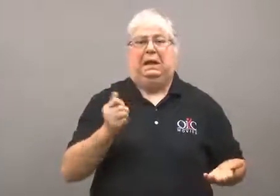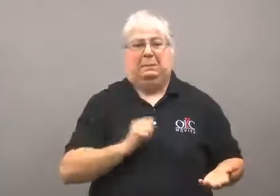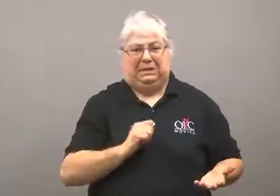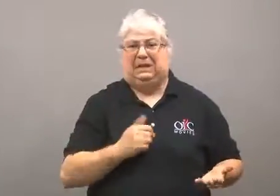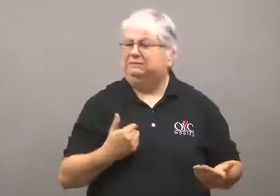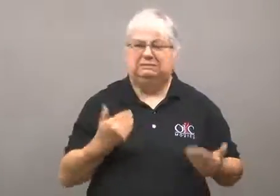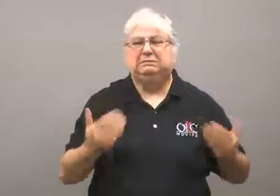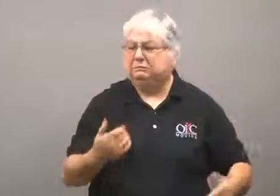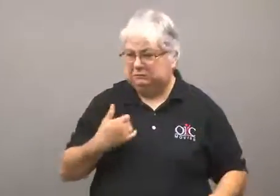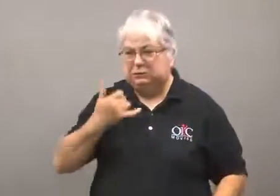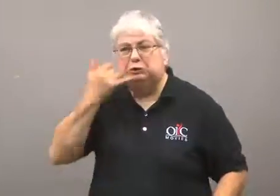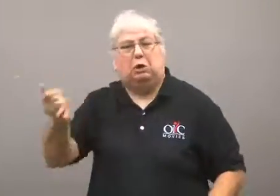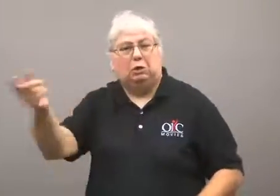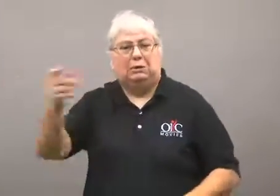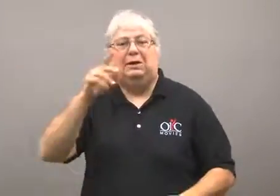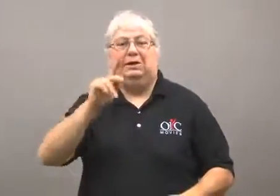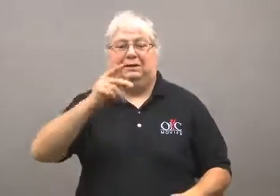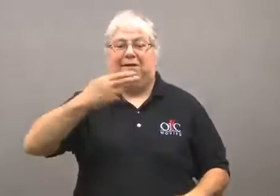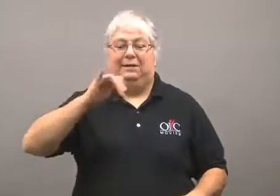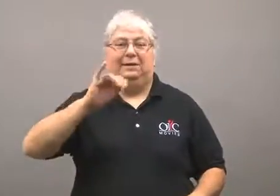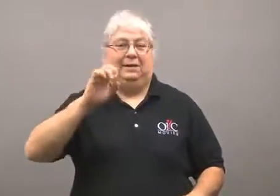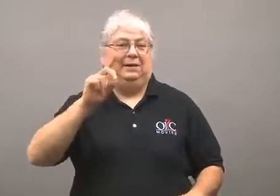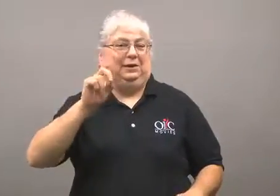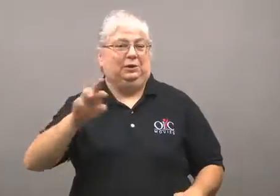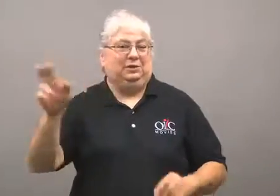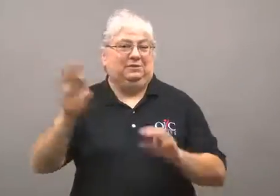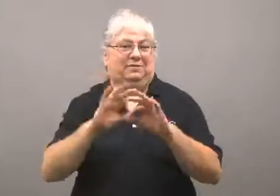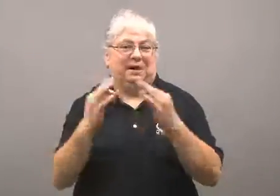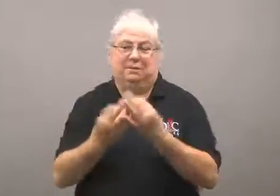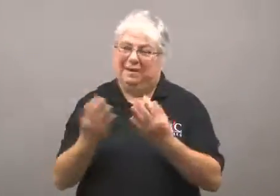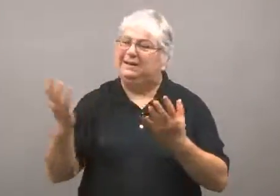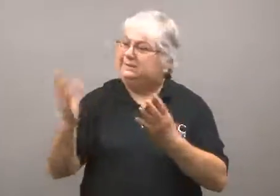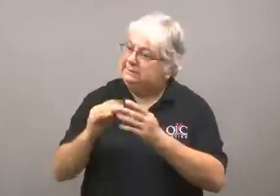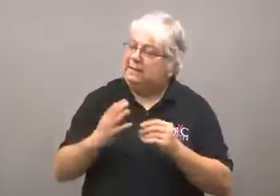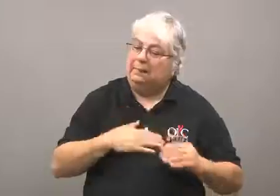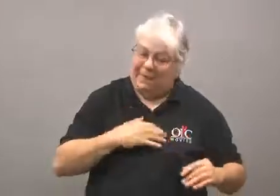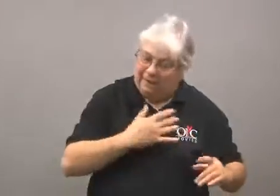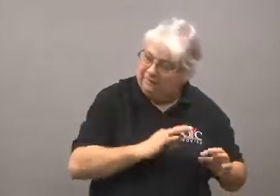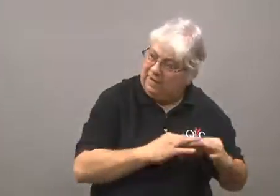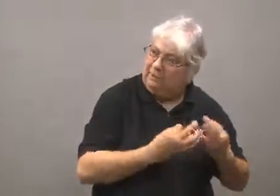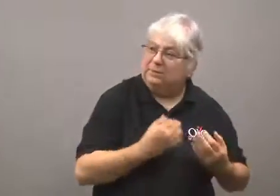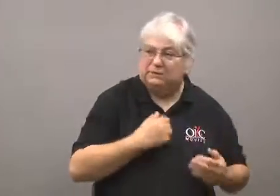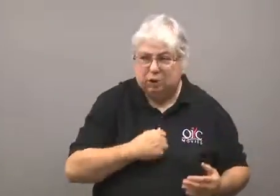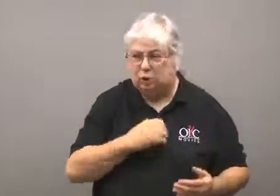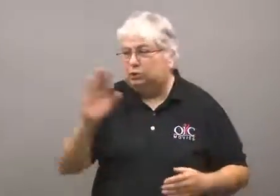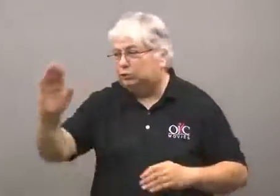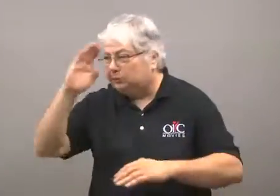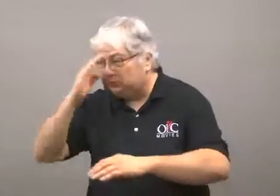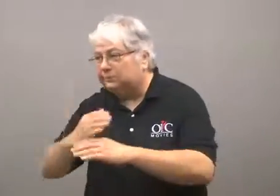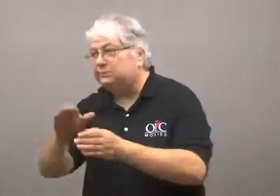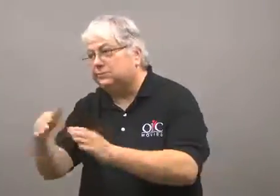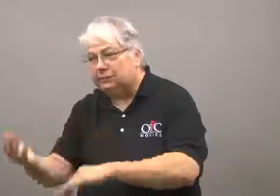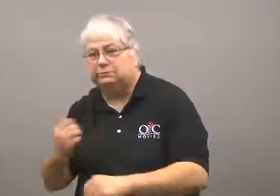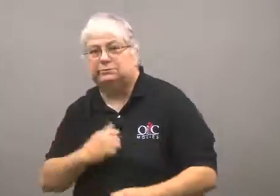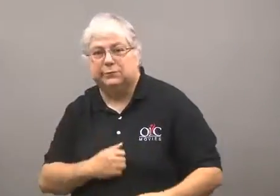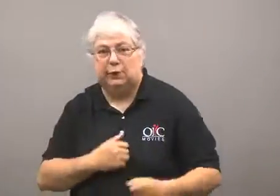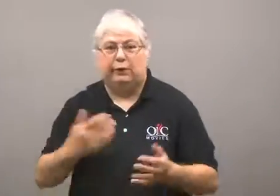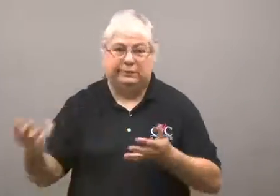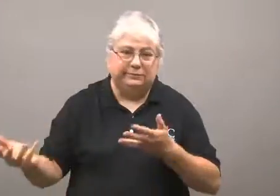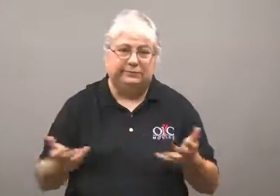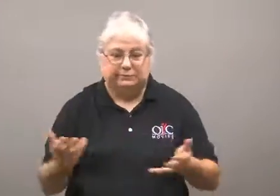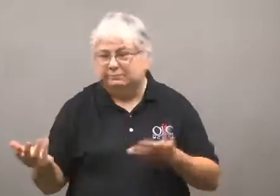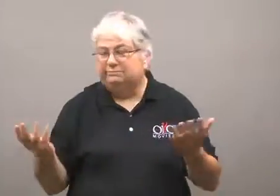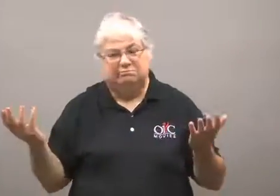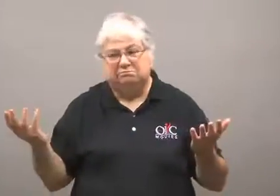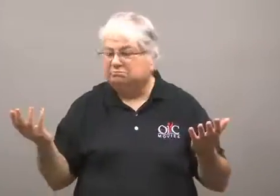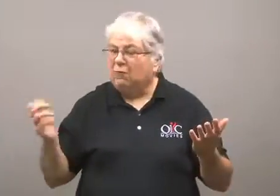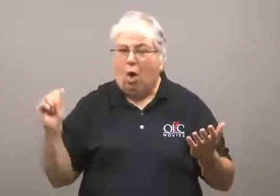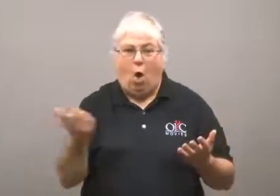In turn, he called the Khieder family to offer condolences on the boy's death.